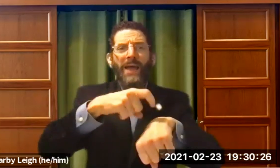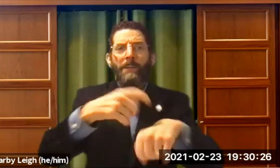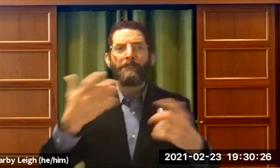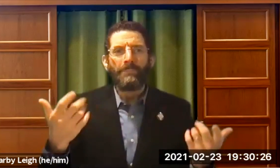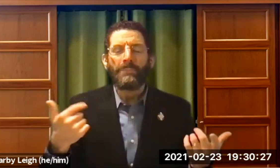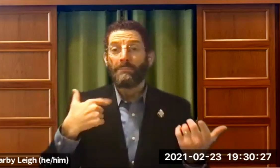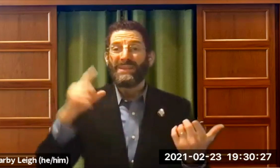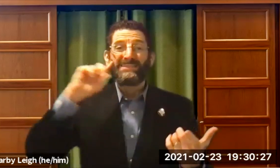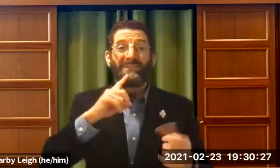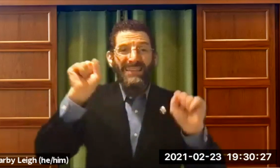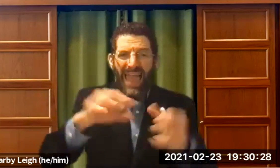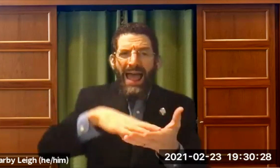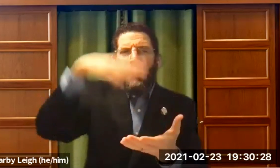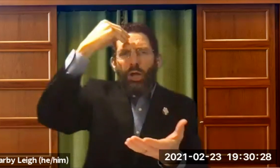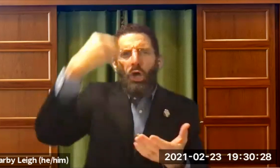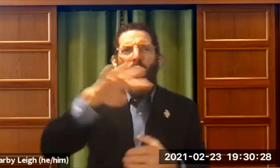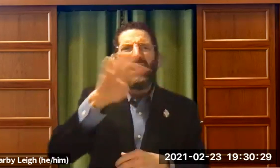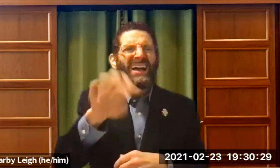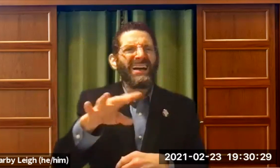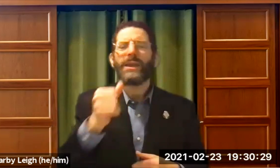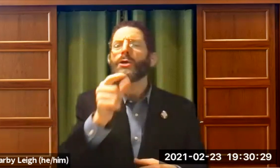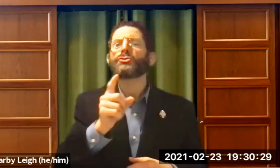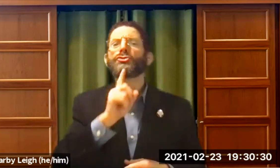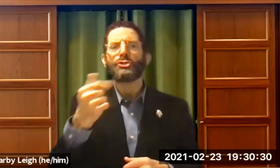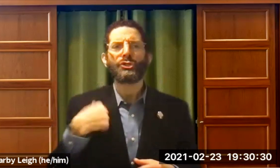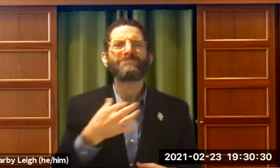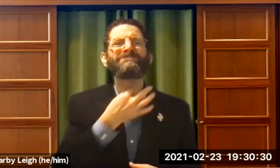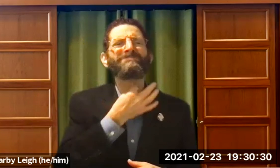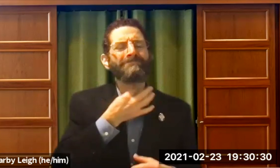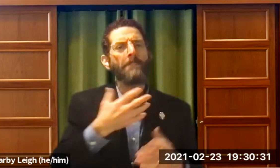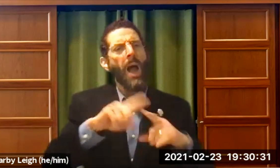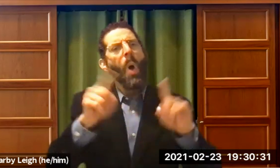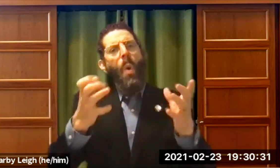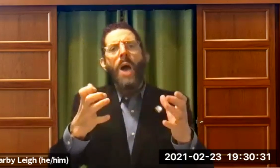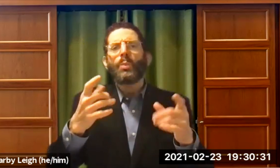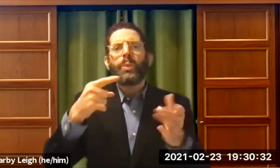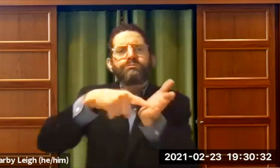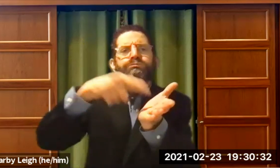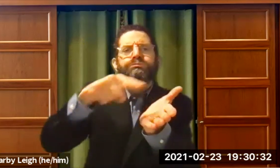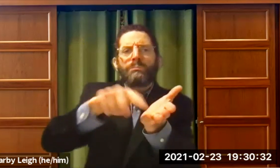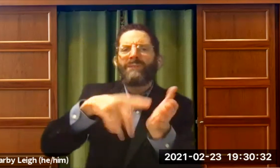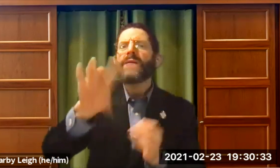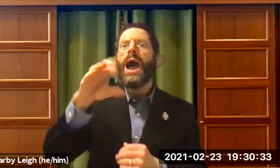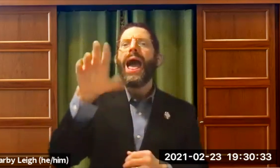I didn't know the Hebrew language at that time , I'm deaf. I thought can I learn it as a deaf person? But I